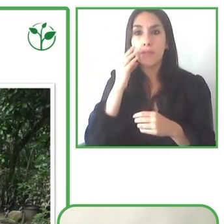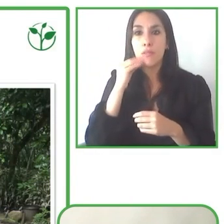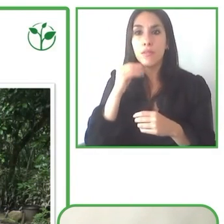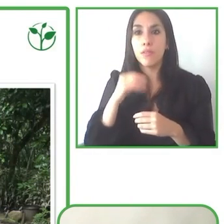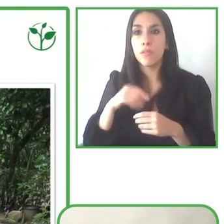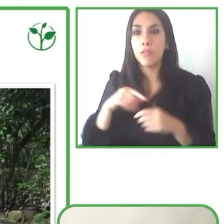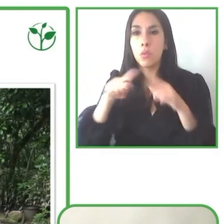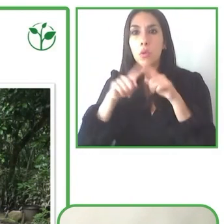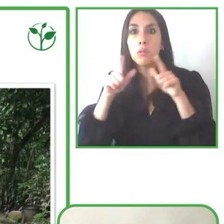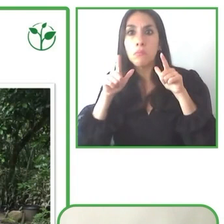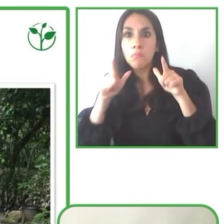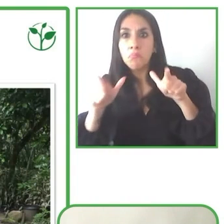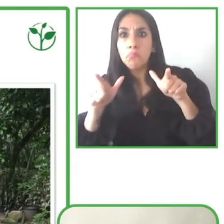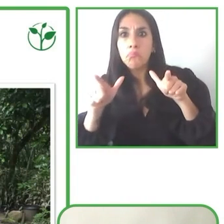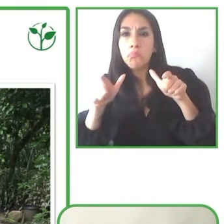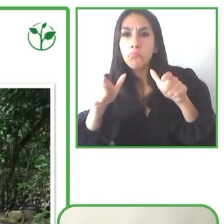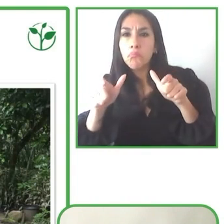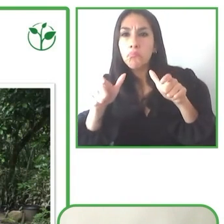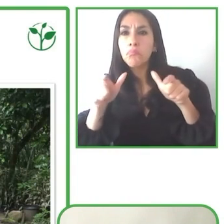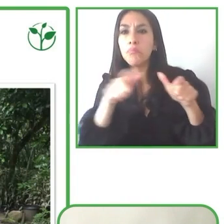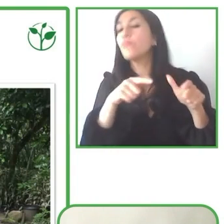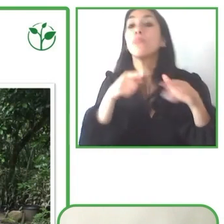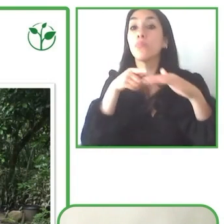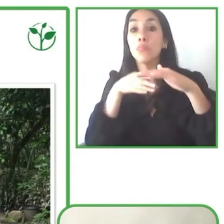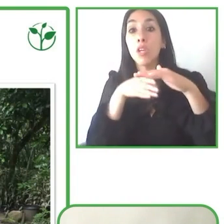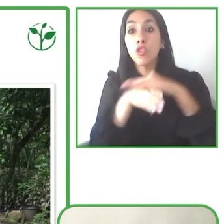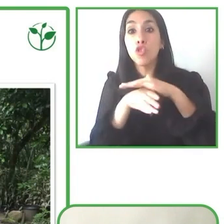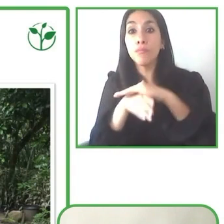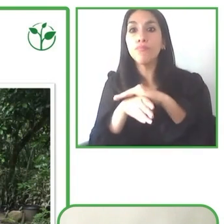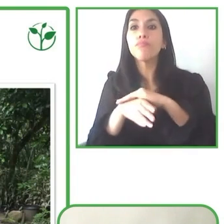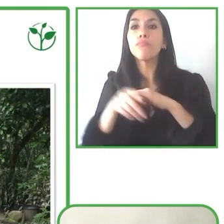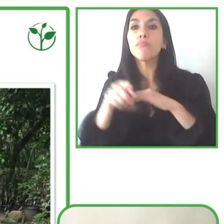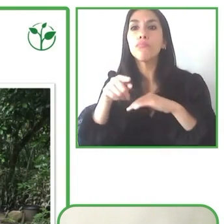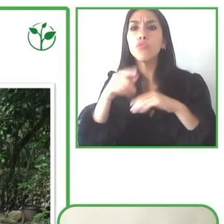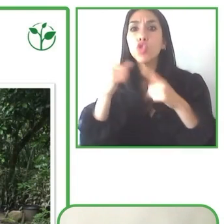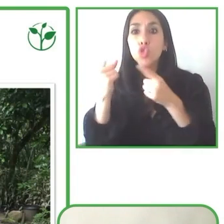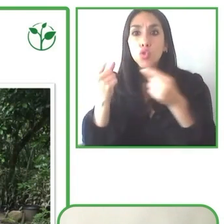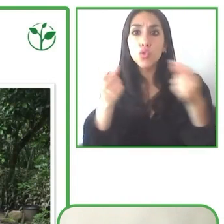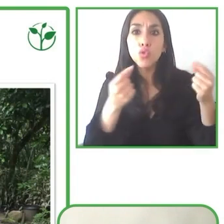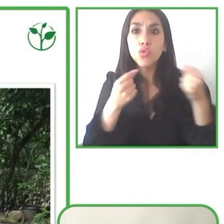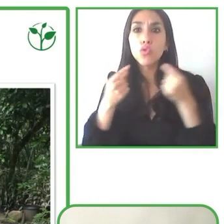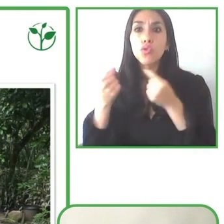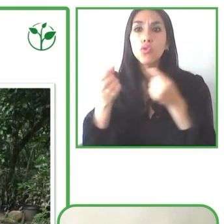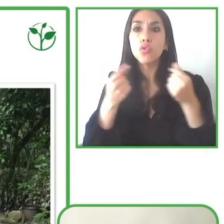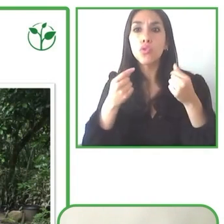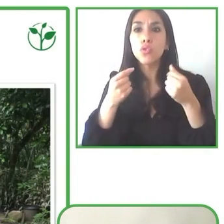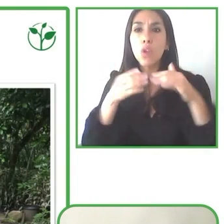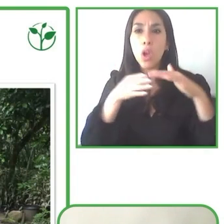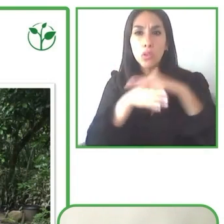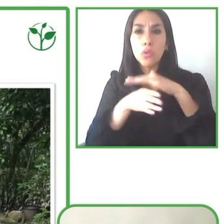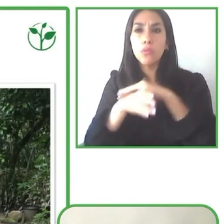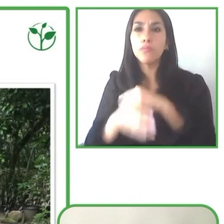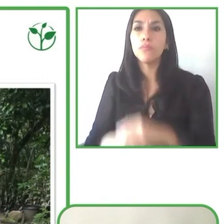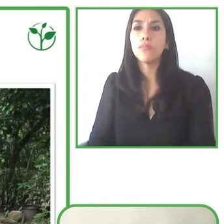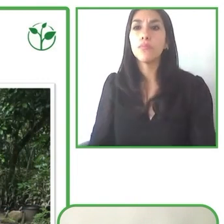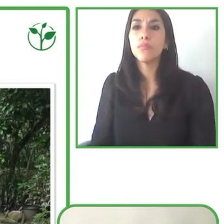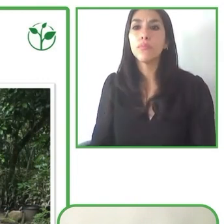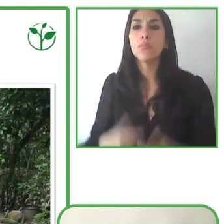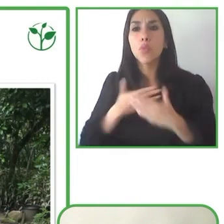I've been able to build an accessible tourism destination from our very beginnings,